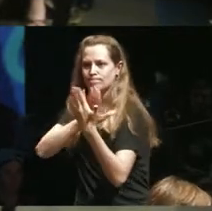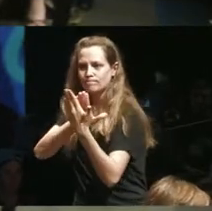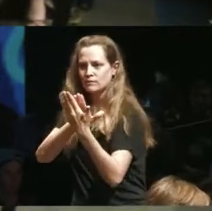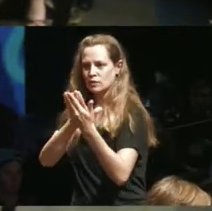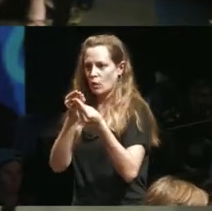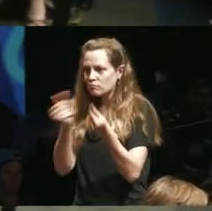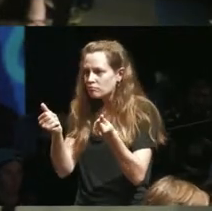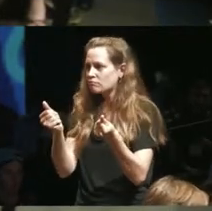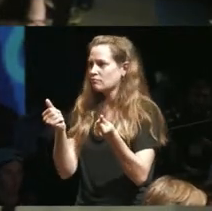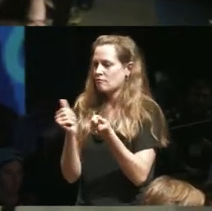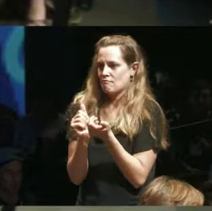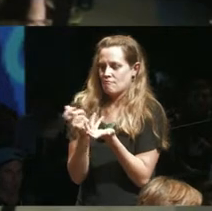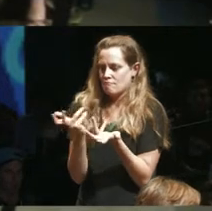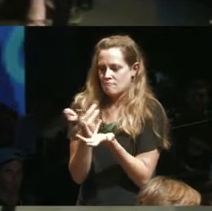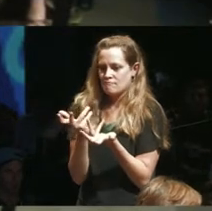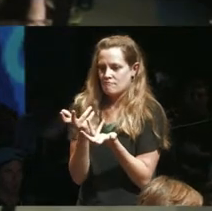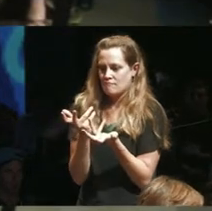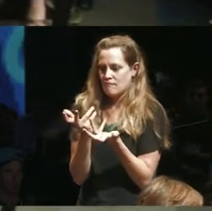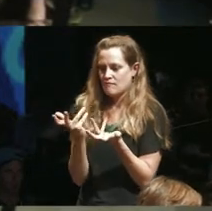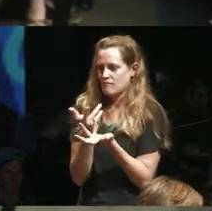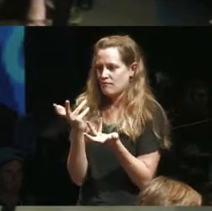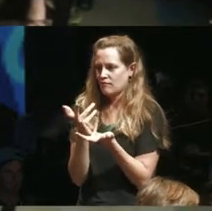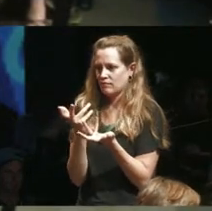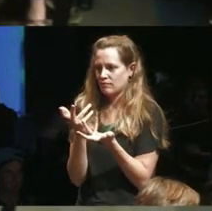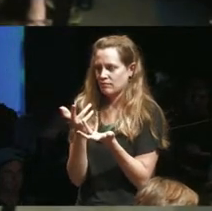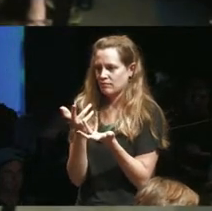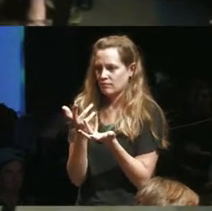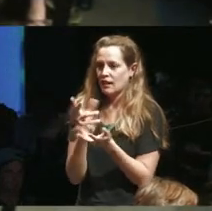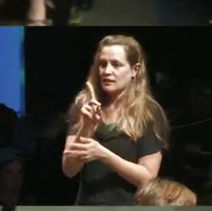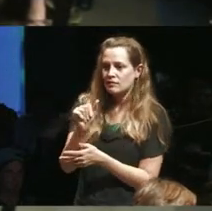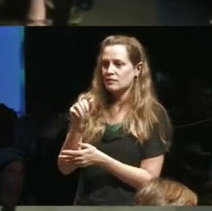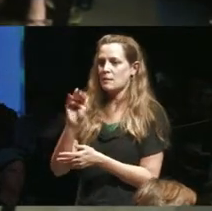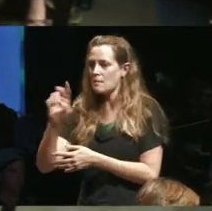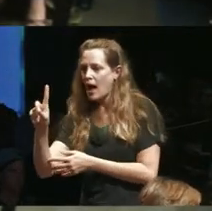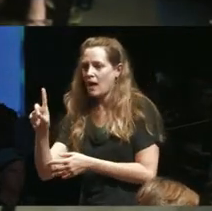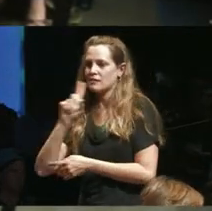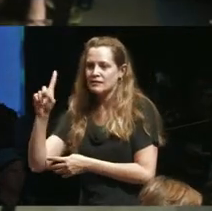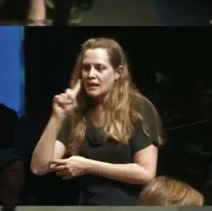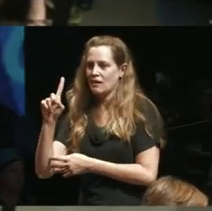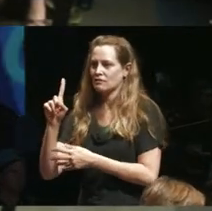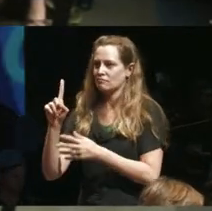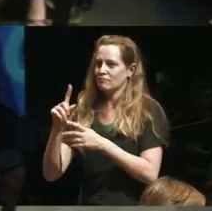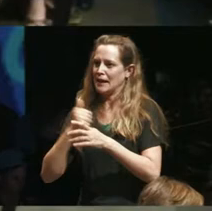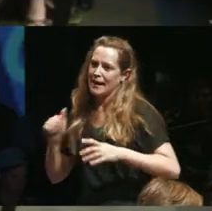marry of deaf and disabled and mad artists on stage across Canada because